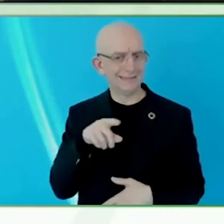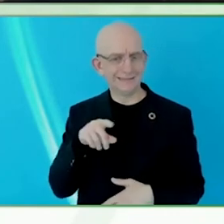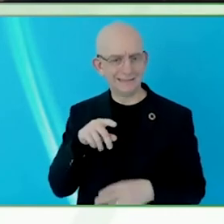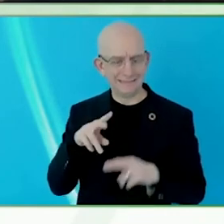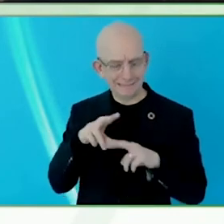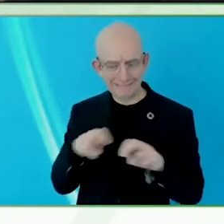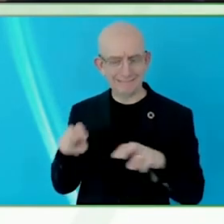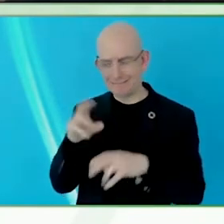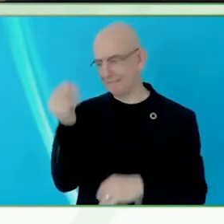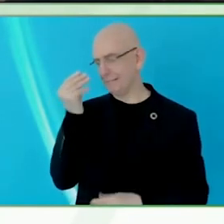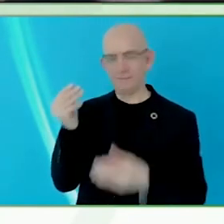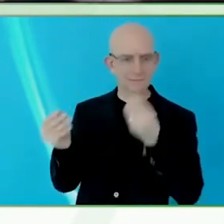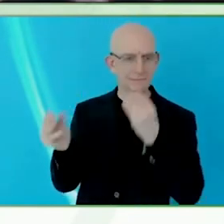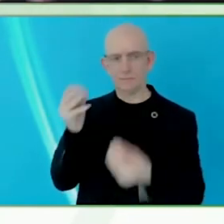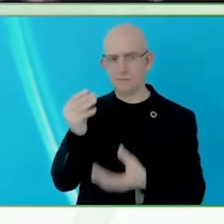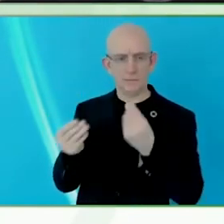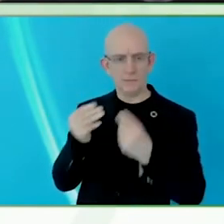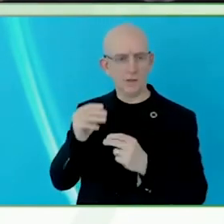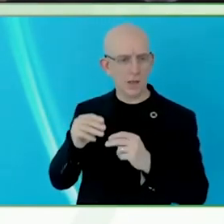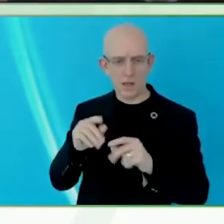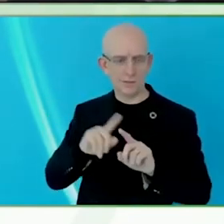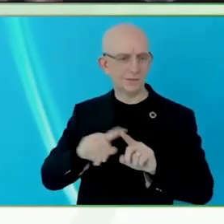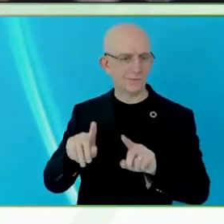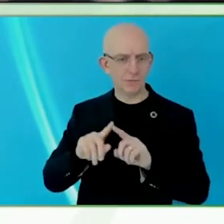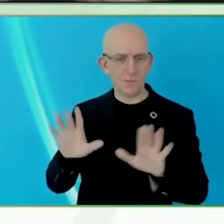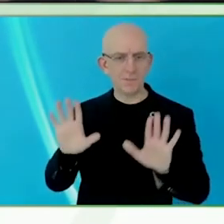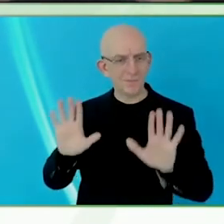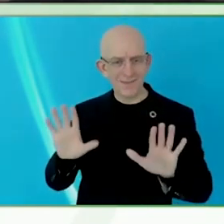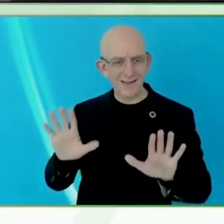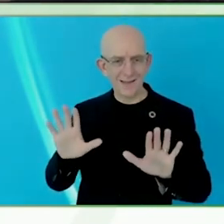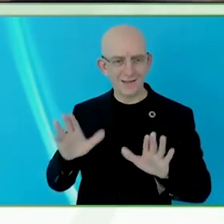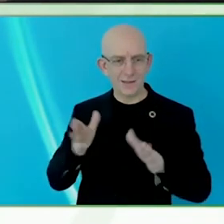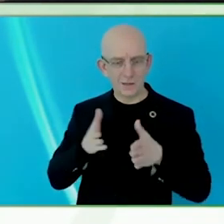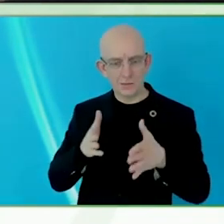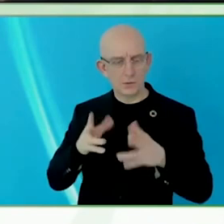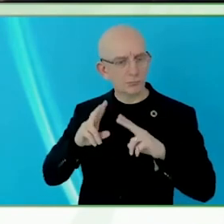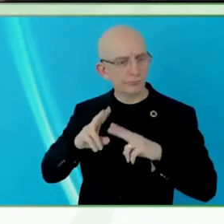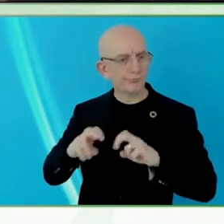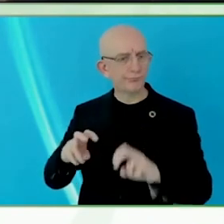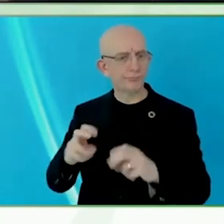If you fancy learning, get in touch with Xing Yi Ang and me, and I will tell you how to.